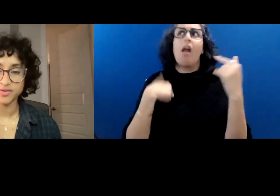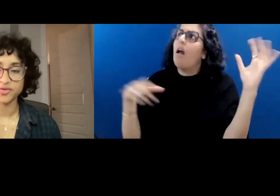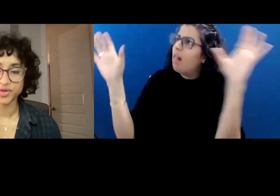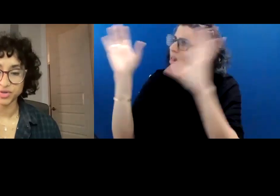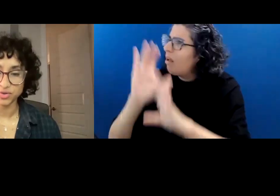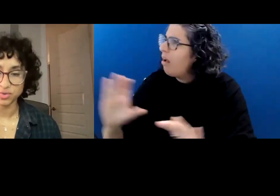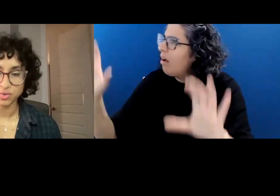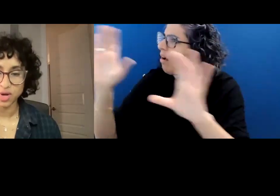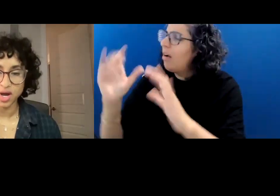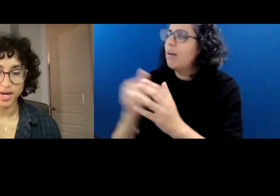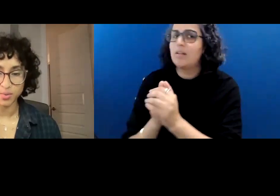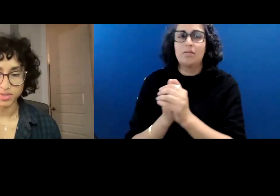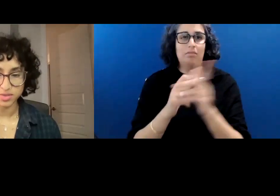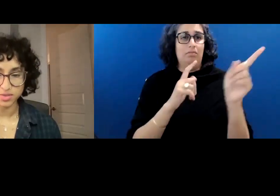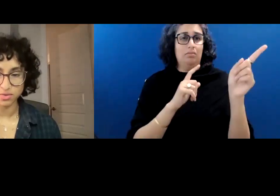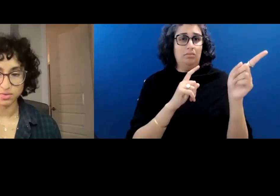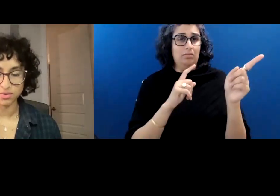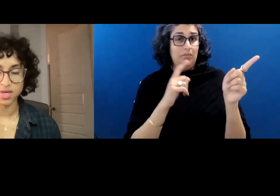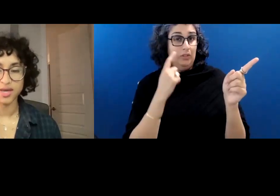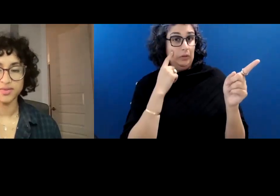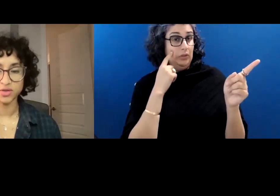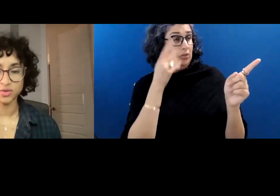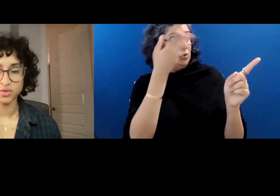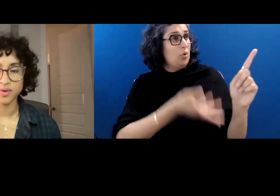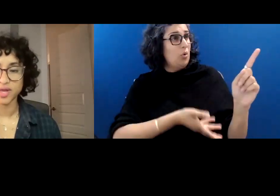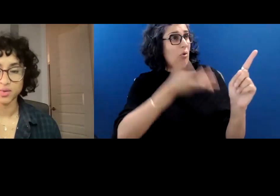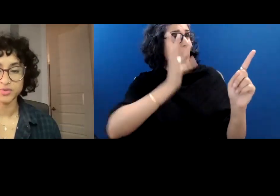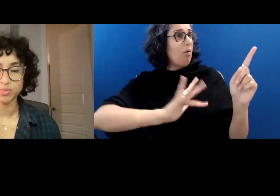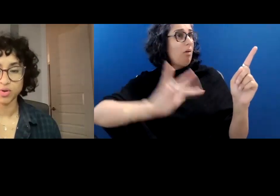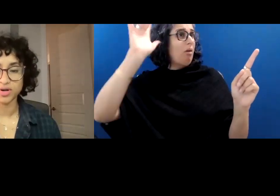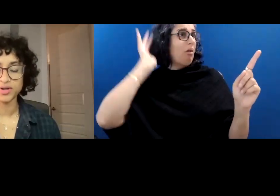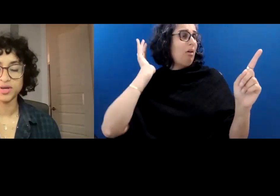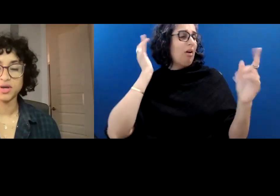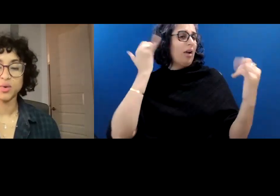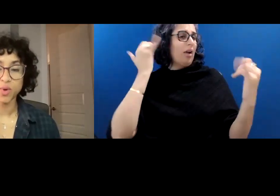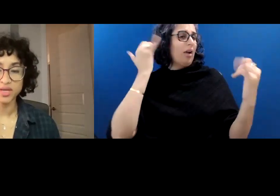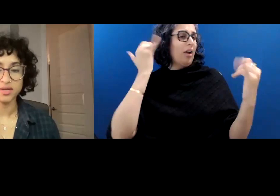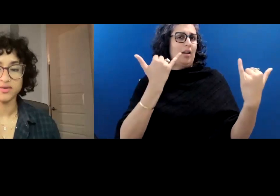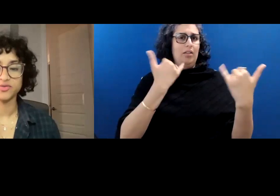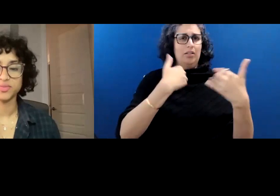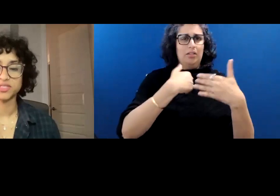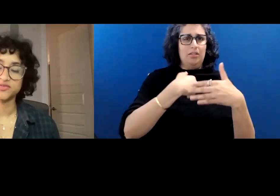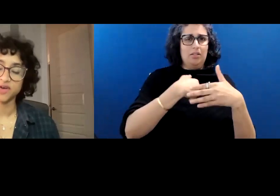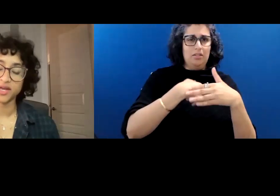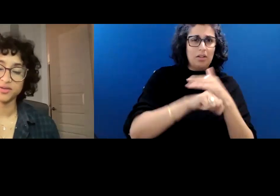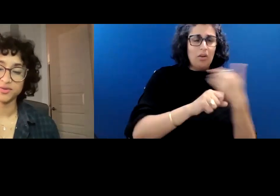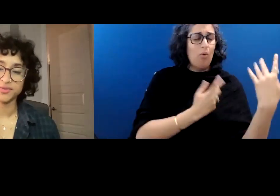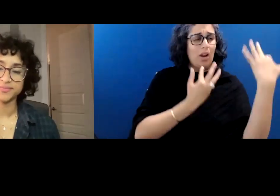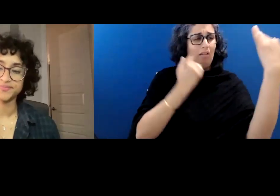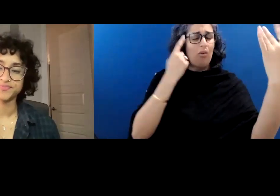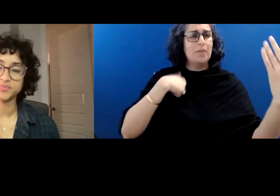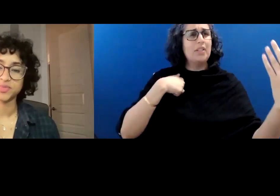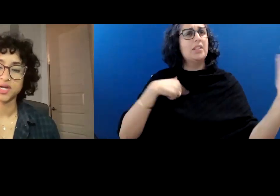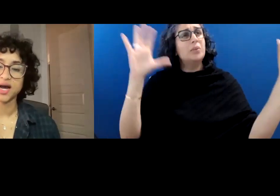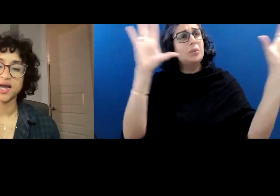for the you I once knew, and the you that was born waiting for me to find you